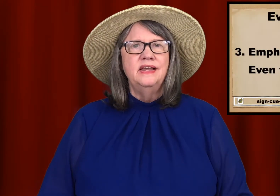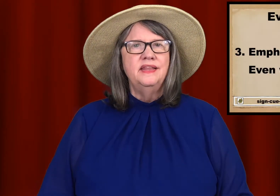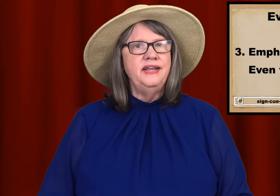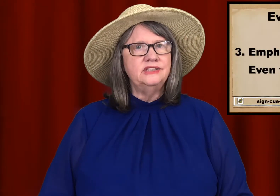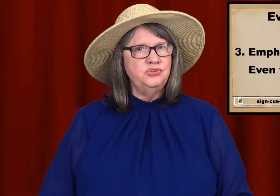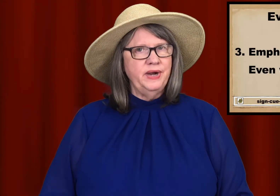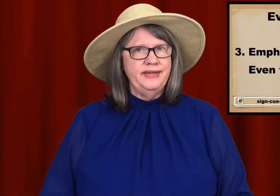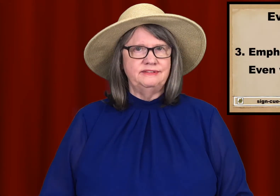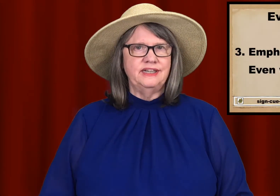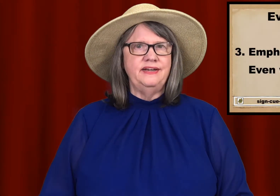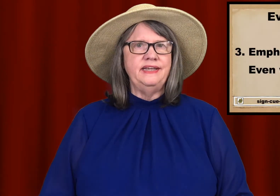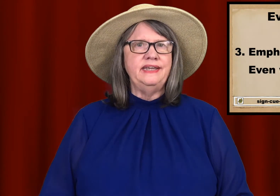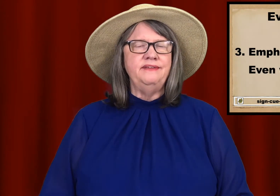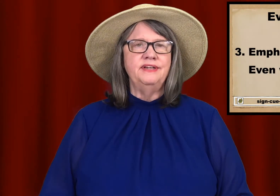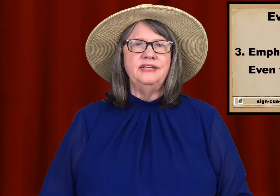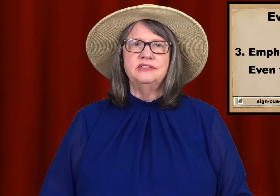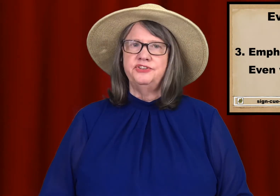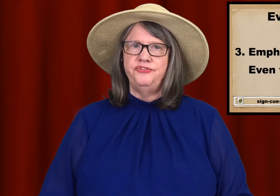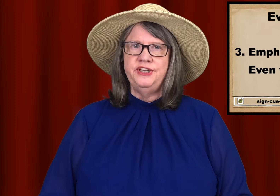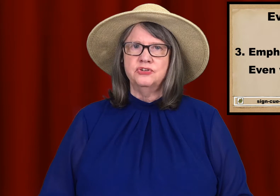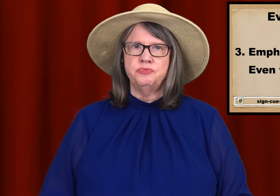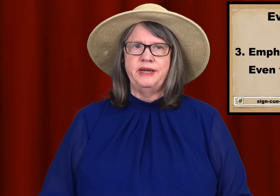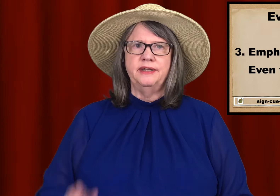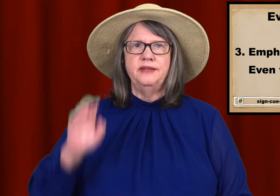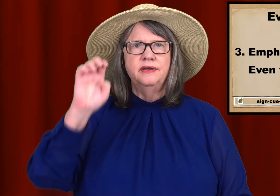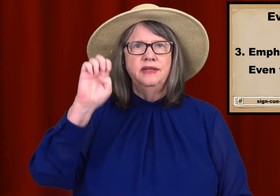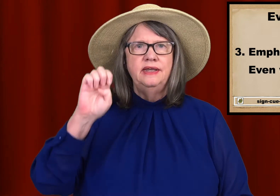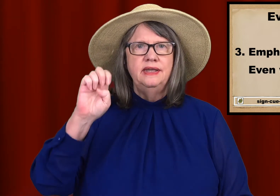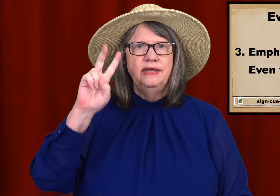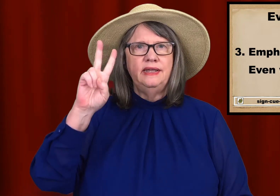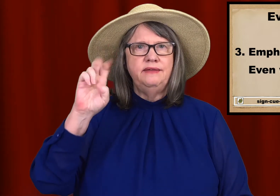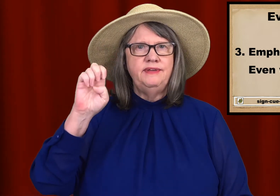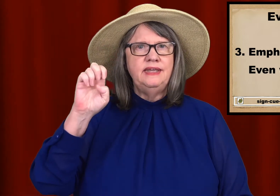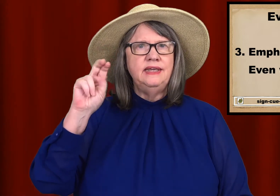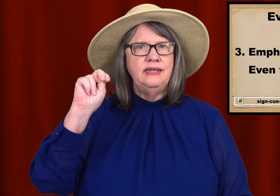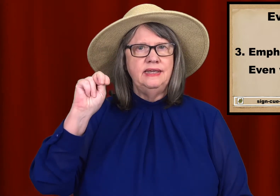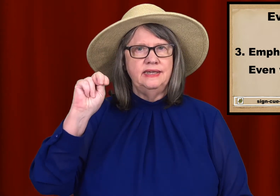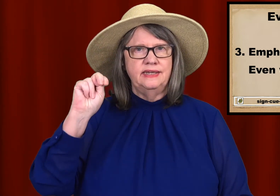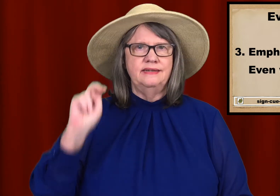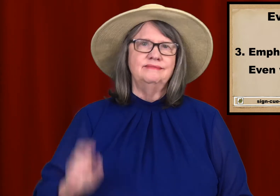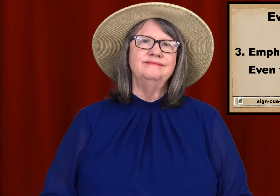The next way of signing even is to fingerspell it: E-V-E-N.